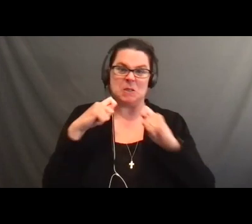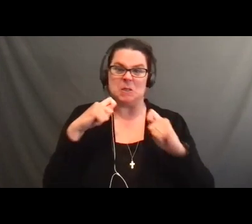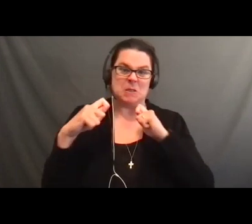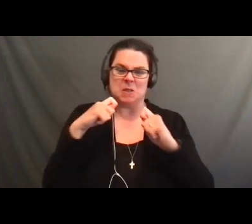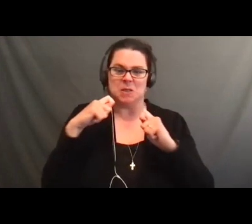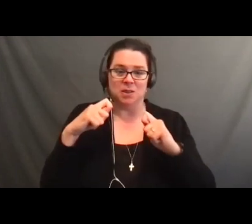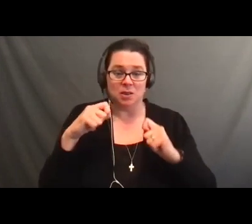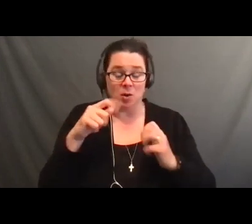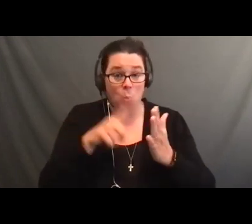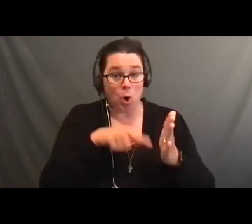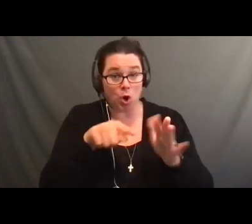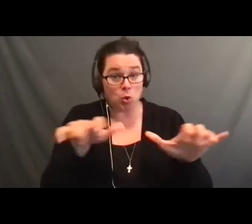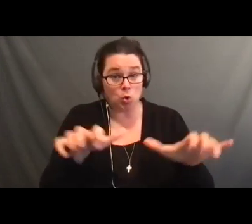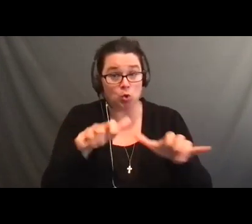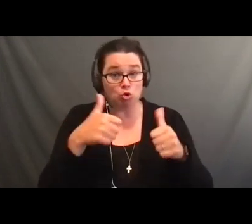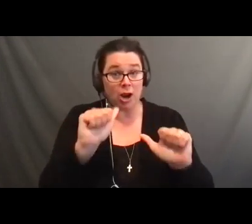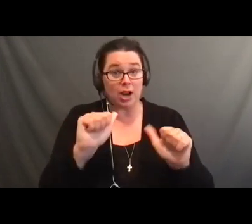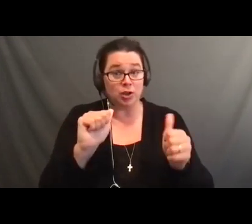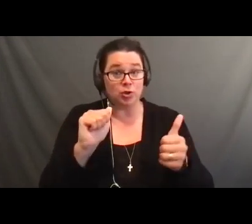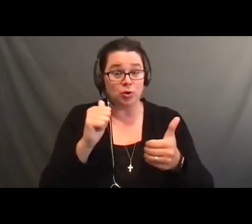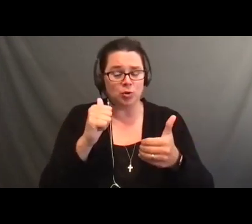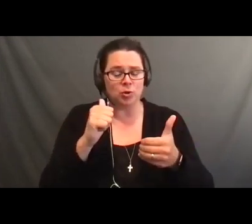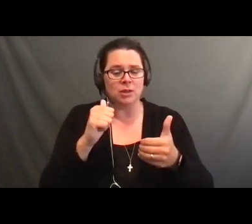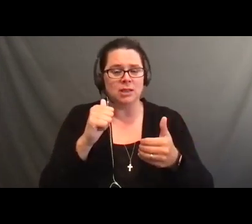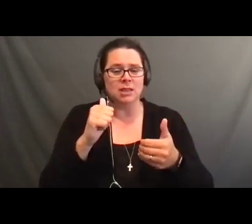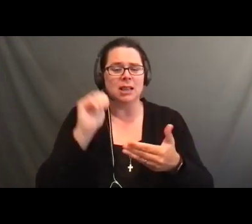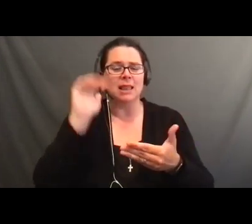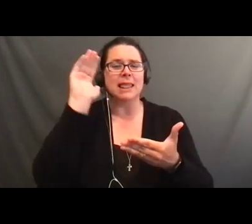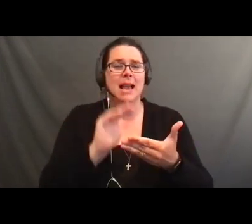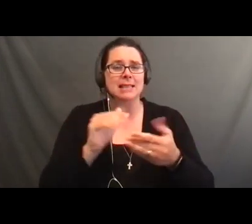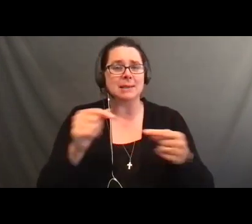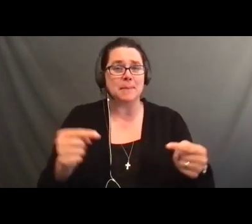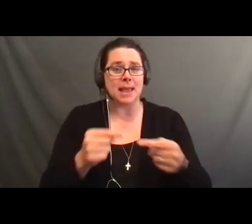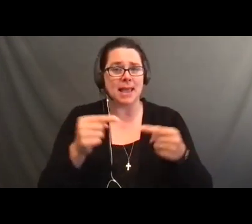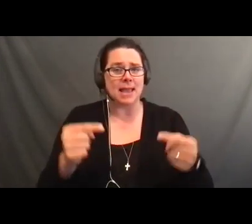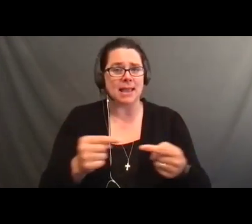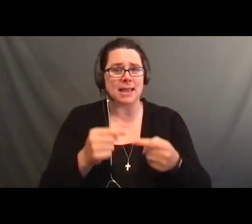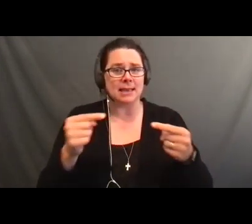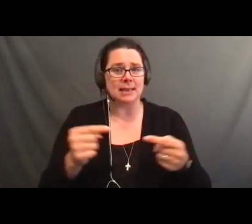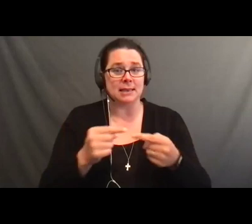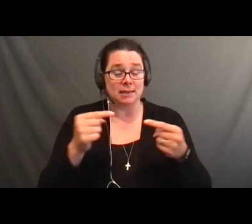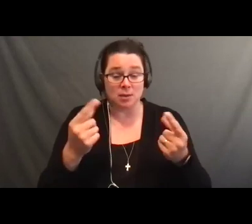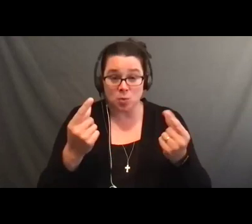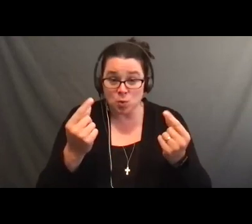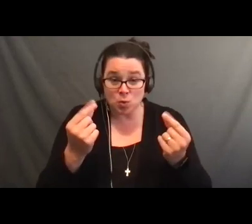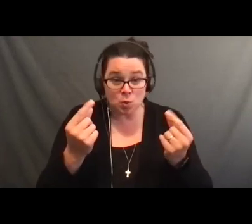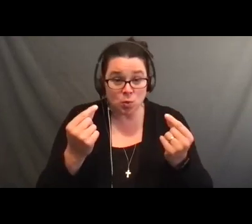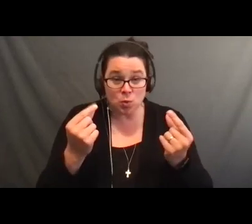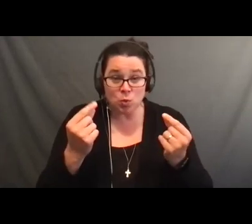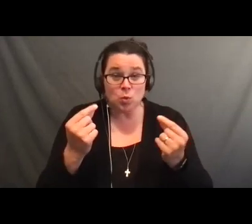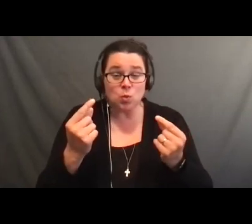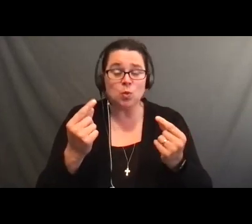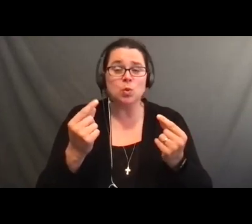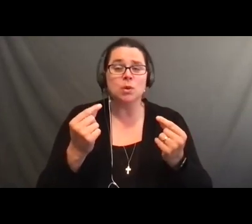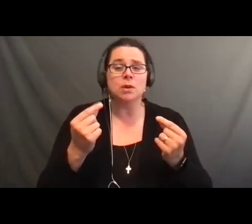you like it? >> Austin: No, uhuh. Never heard it. >> I've never heard of a bowling song. Have